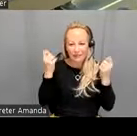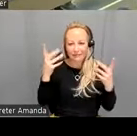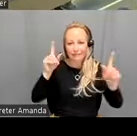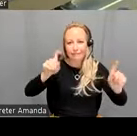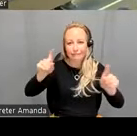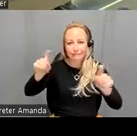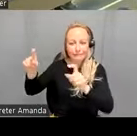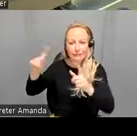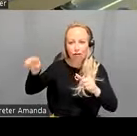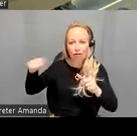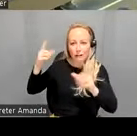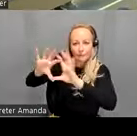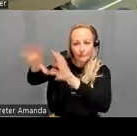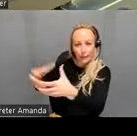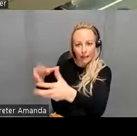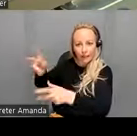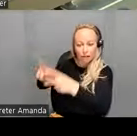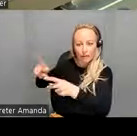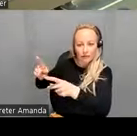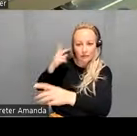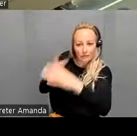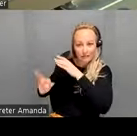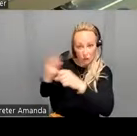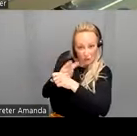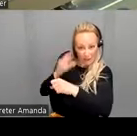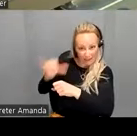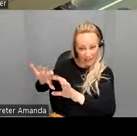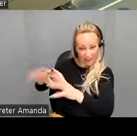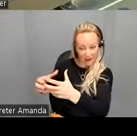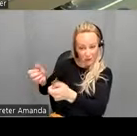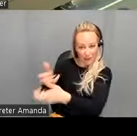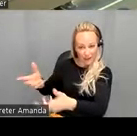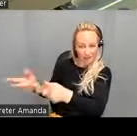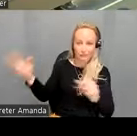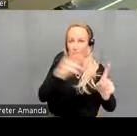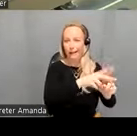the right profile and can't you just predict it using without applying a test who is so that's